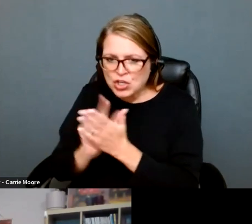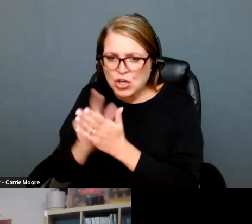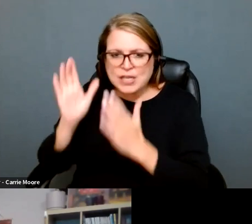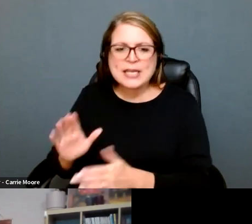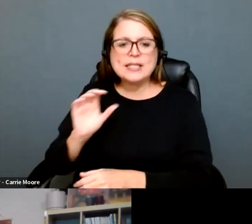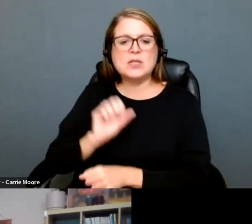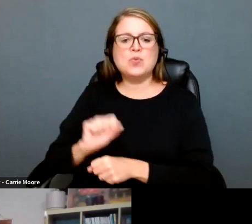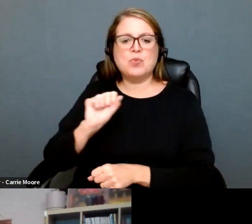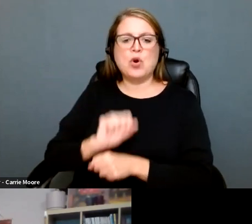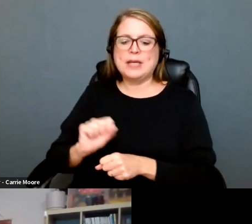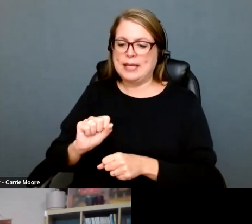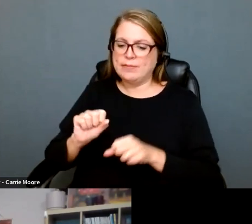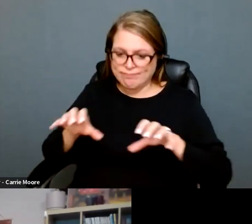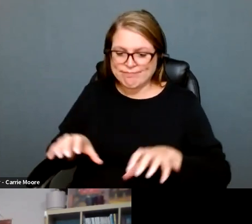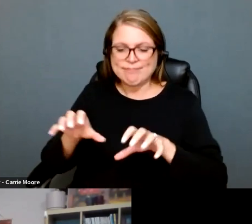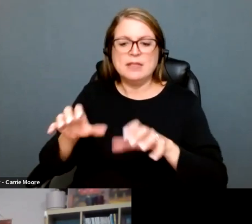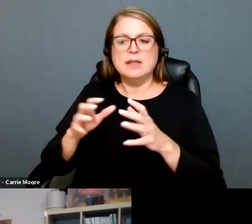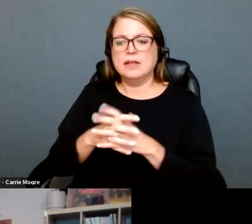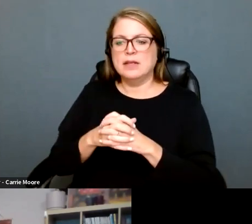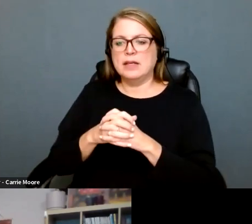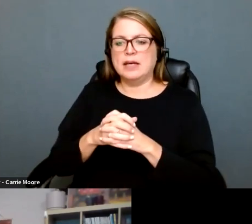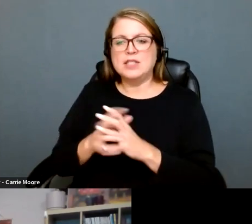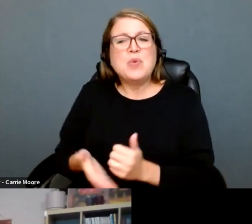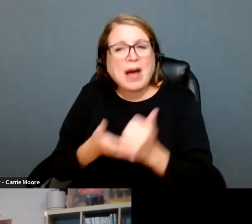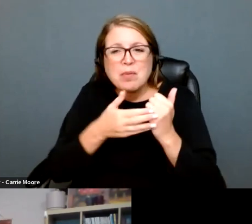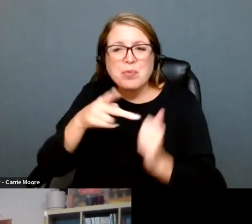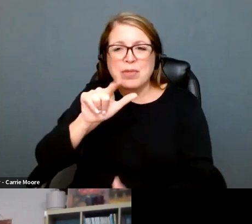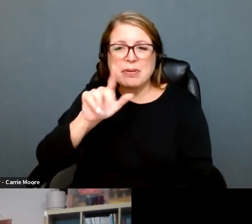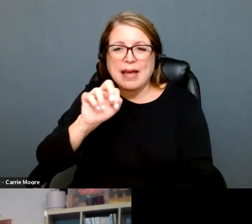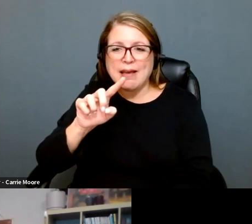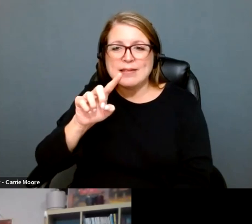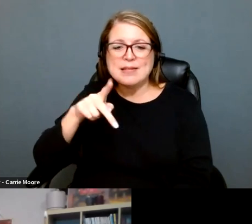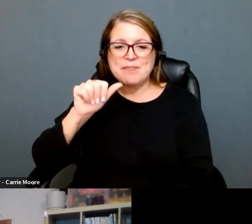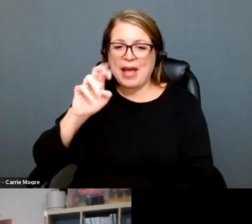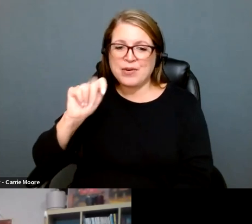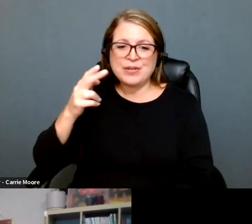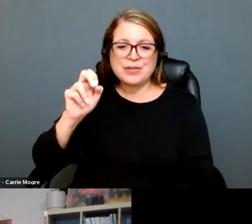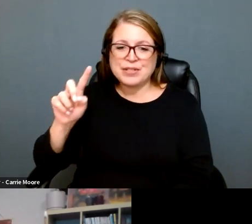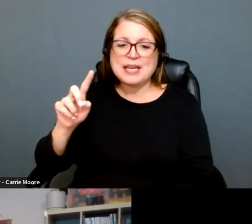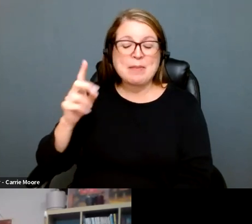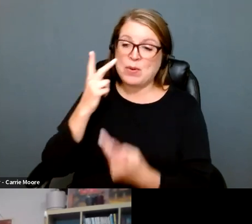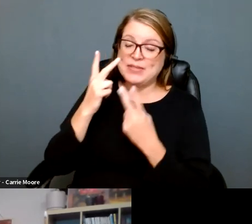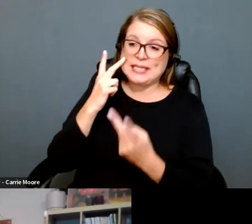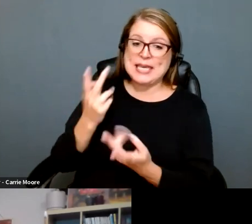Idaho. And planned parenthood doesn't have anyone on the ground. So we've been their local strategist and